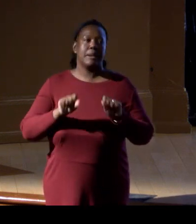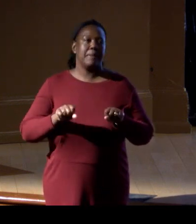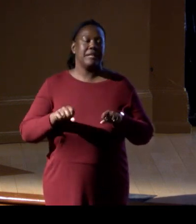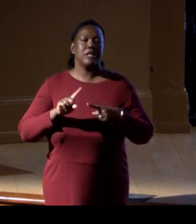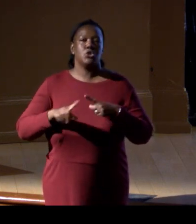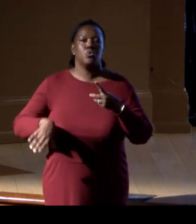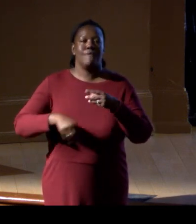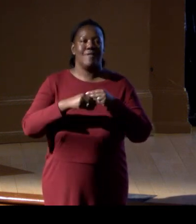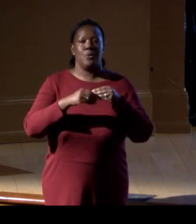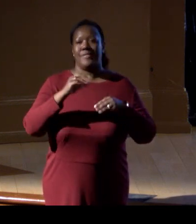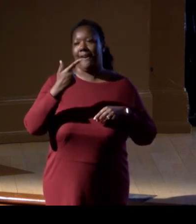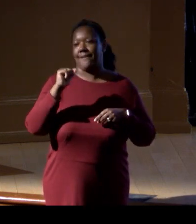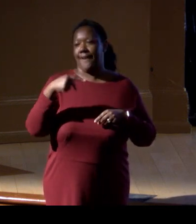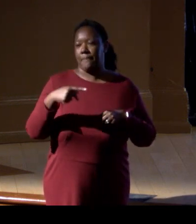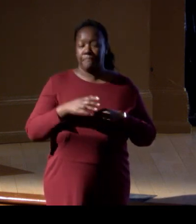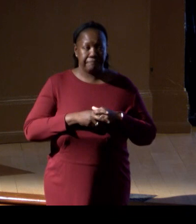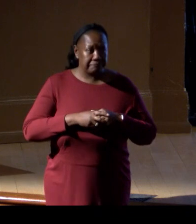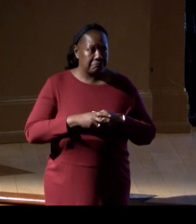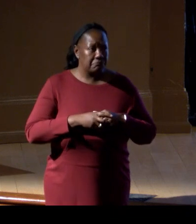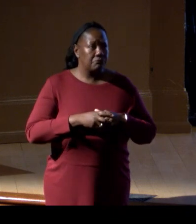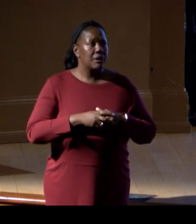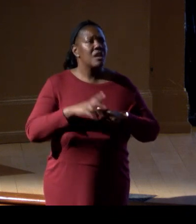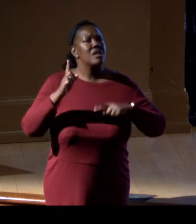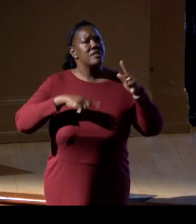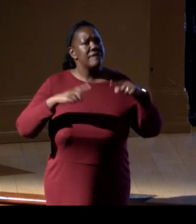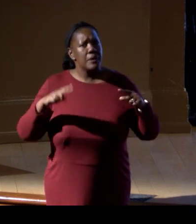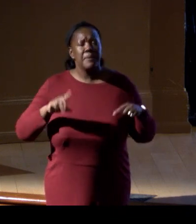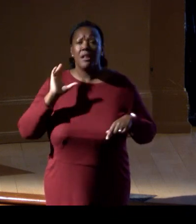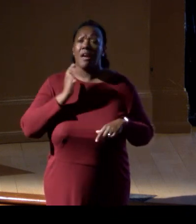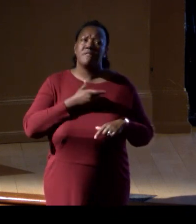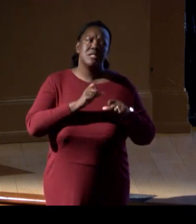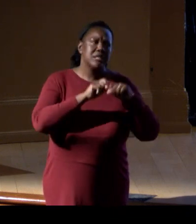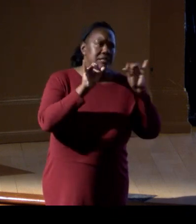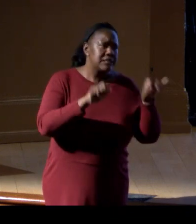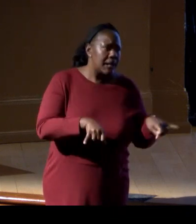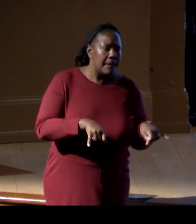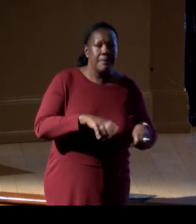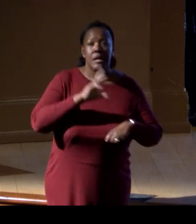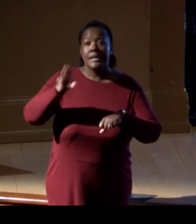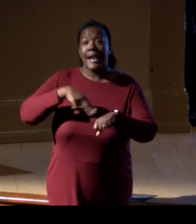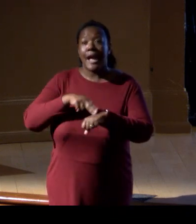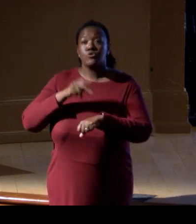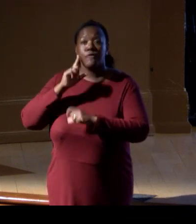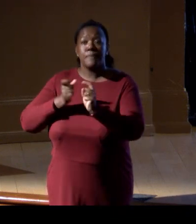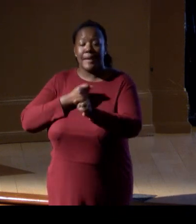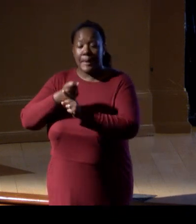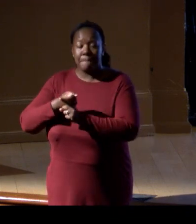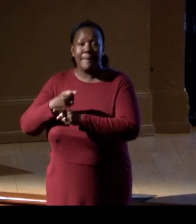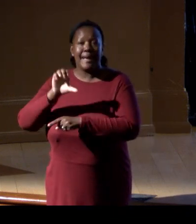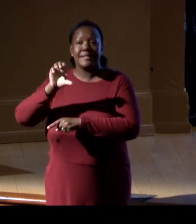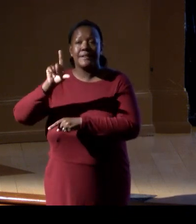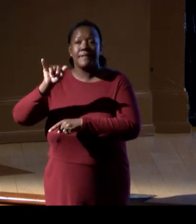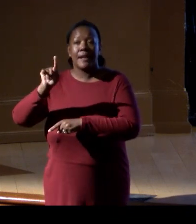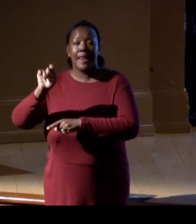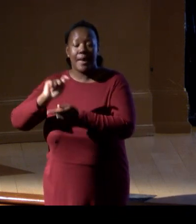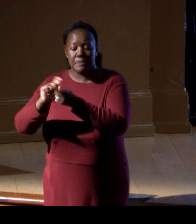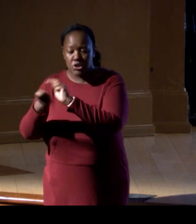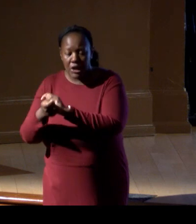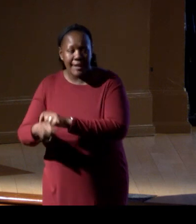The effects and variability of a system, whether it's natural from the impacts of climate change to the introduction of offshore wind,